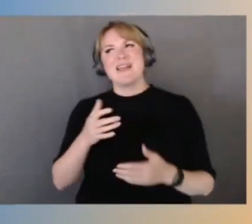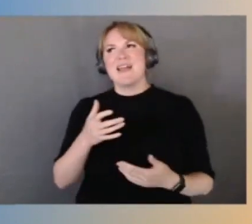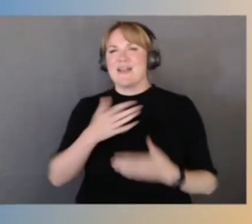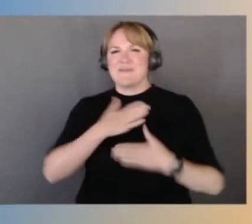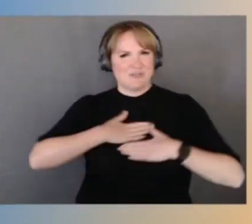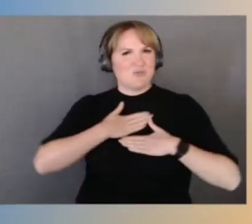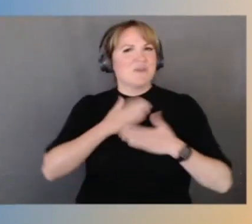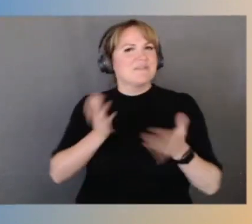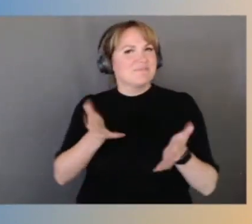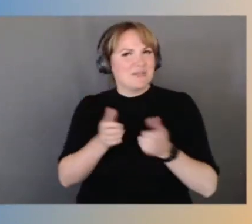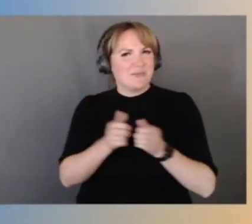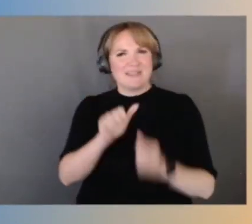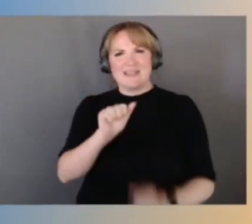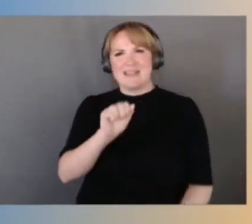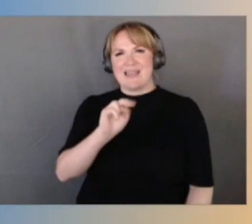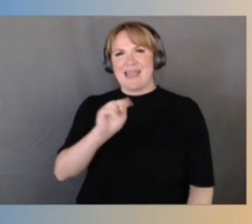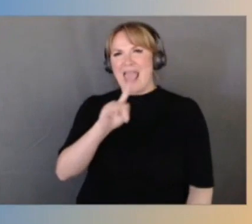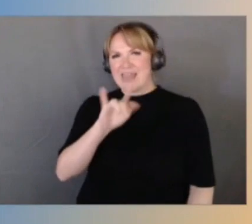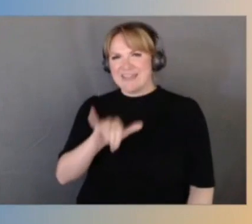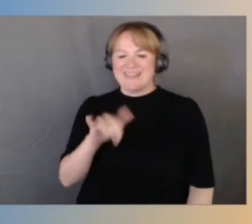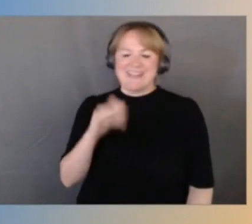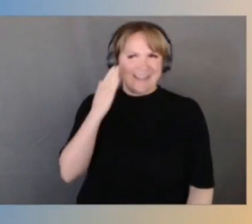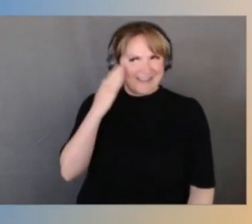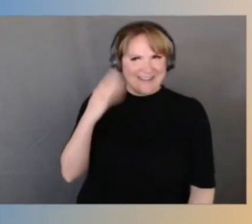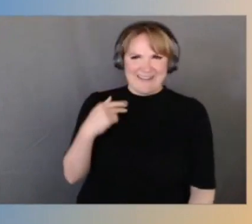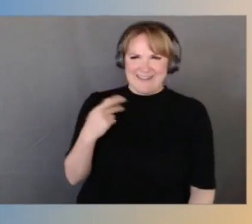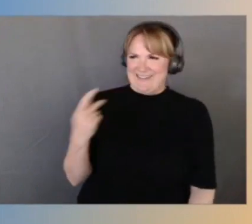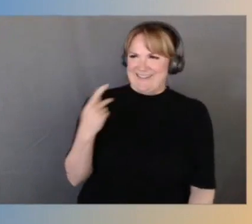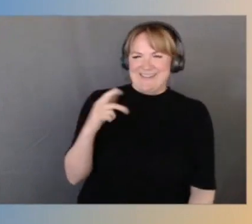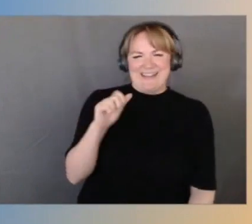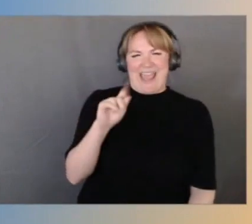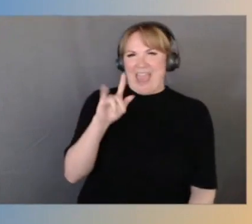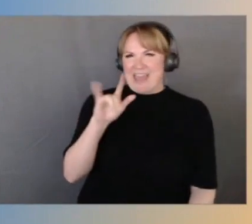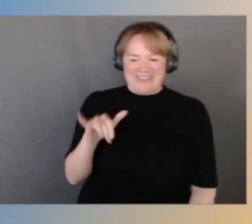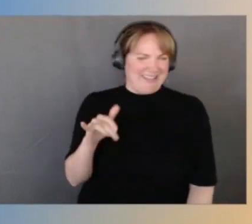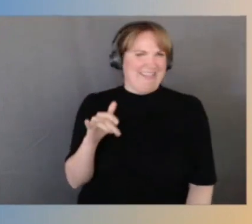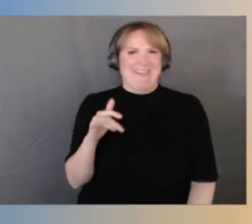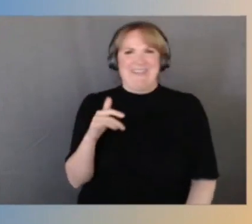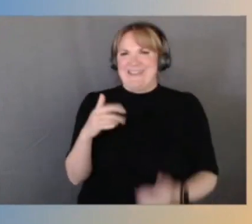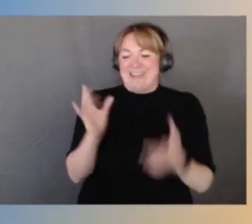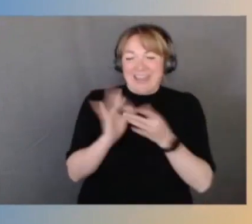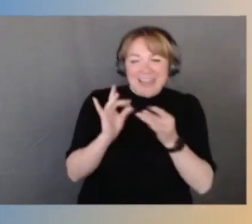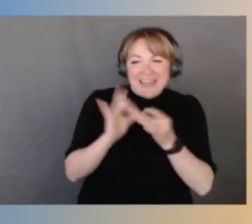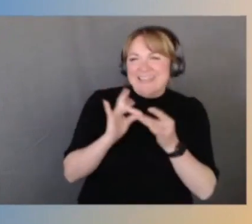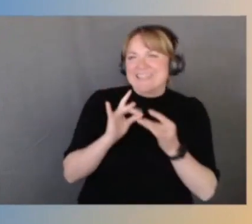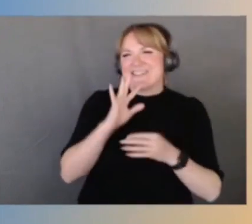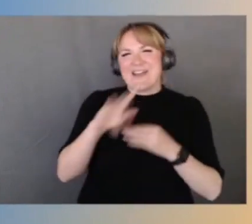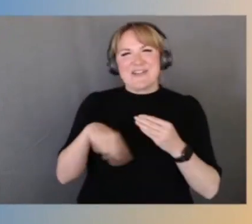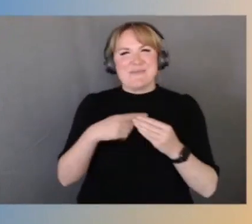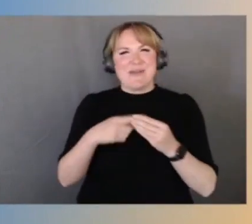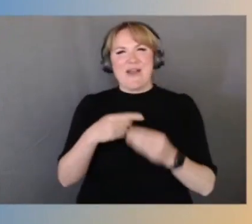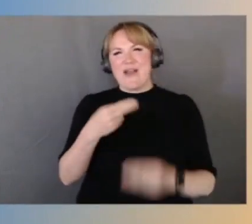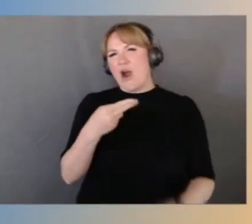Anthony and I were just geeking out on all this really cool low level hardware detail. I don't get to ever get my hands dirty with actual hardware,